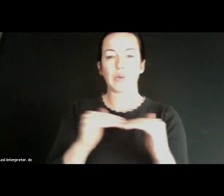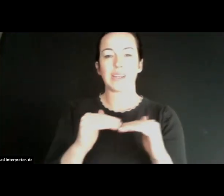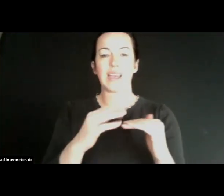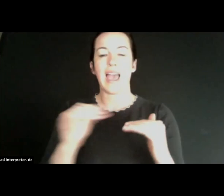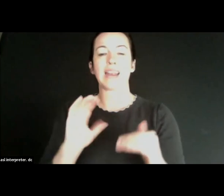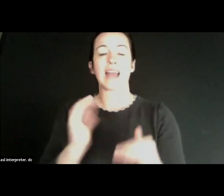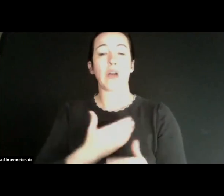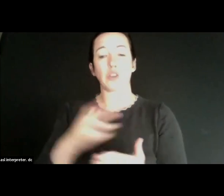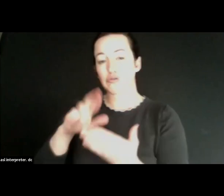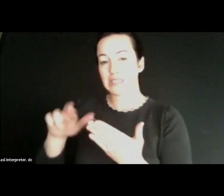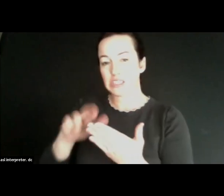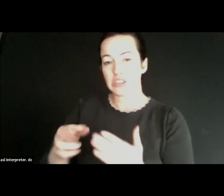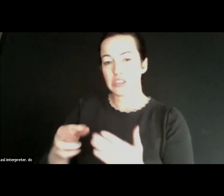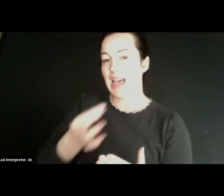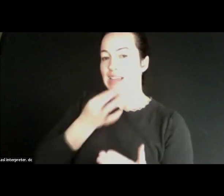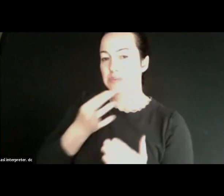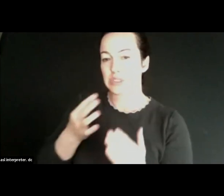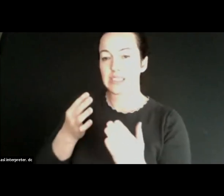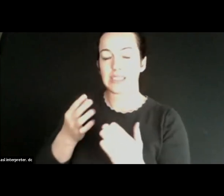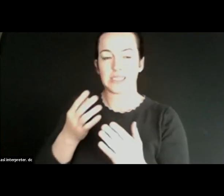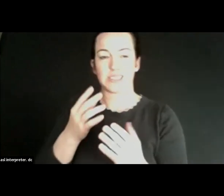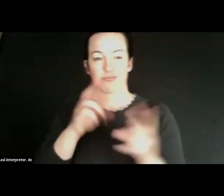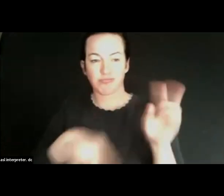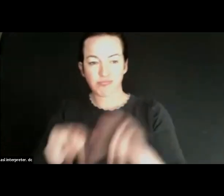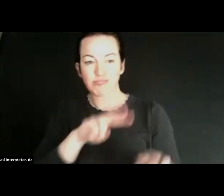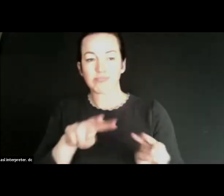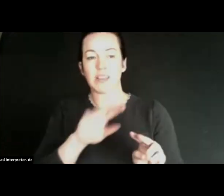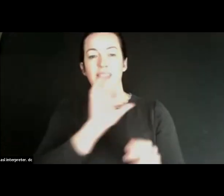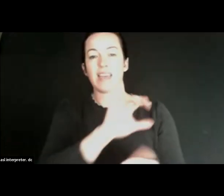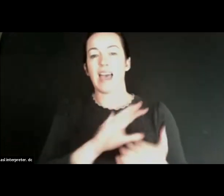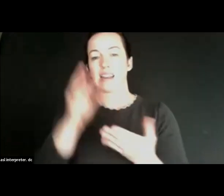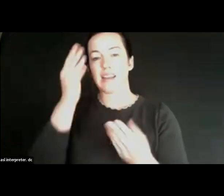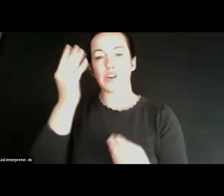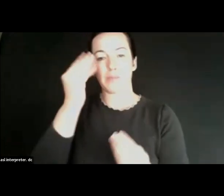research expertise to take those learnings to take those that information and share it